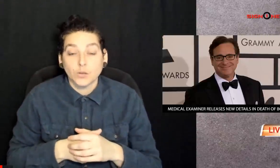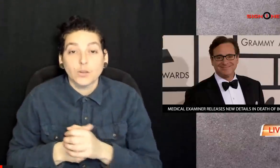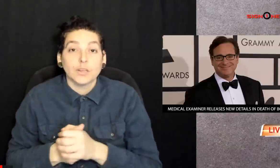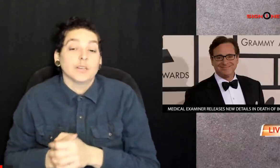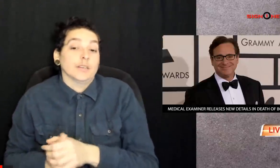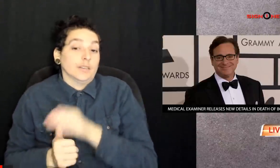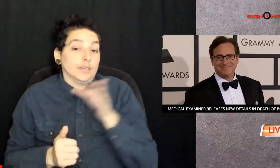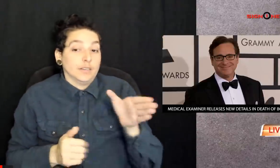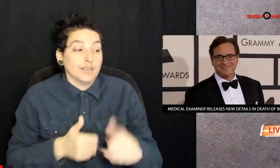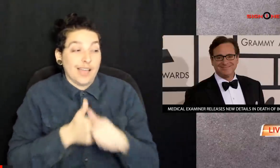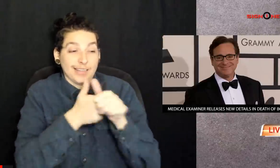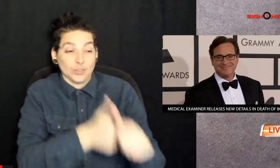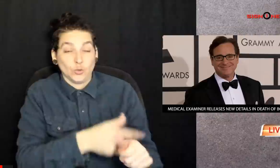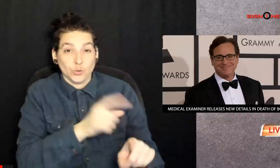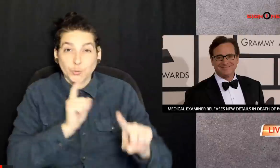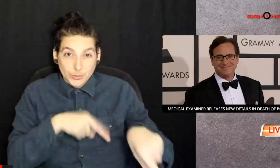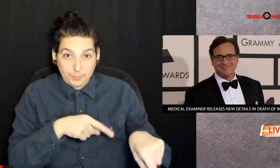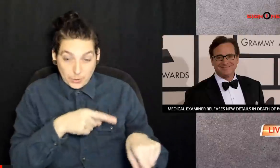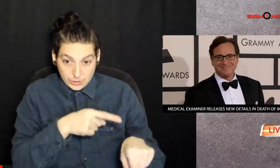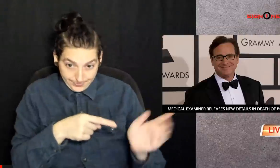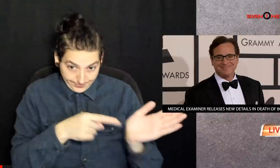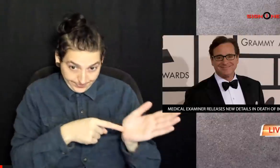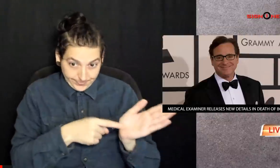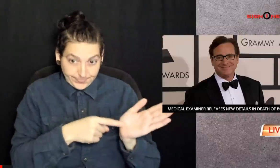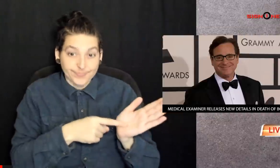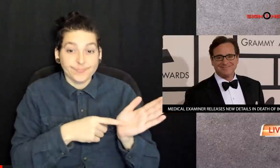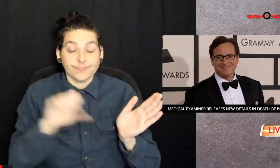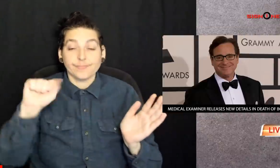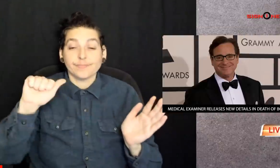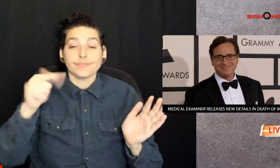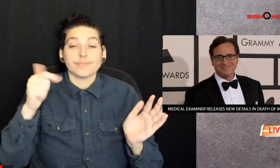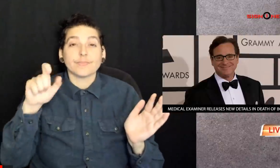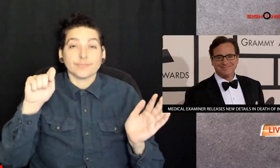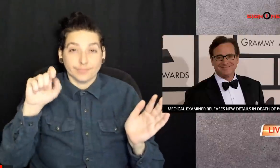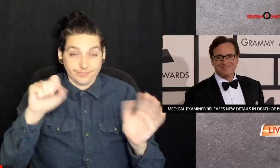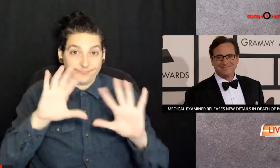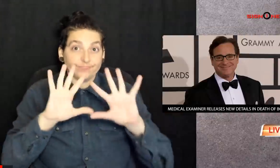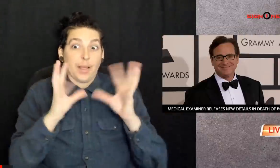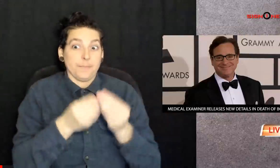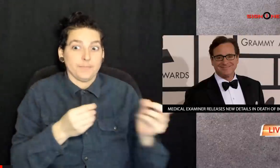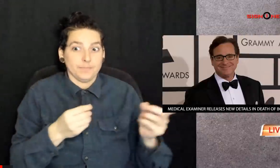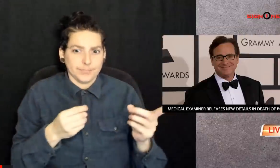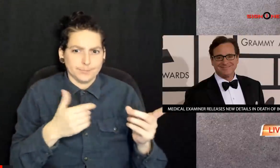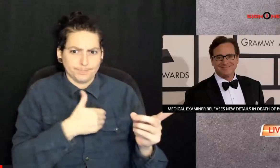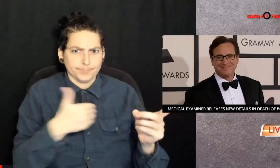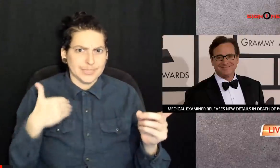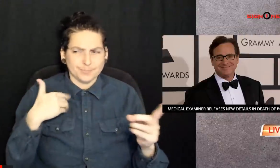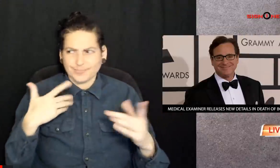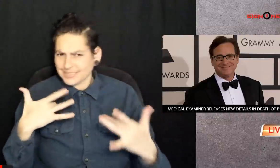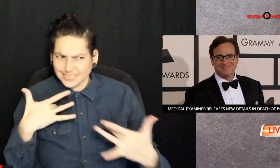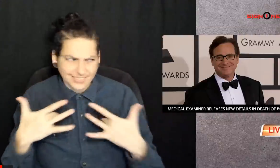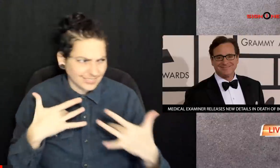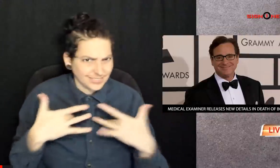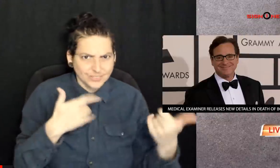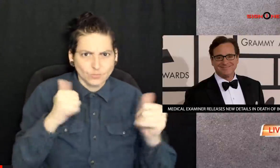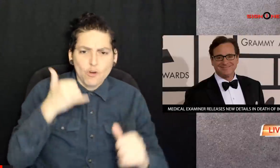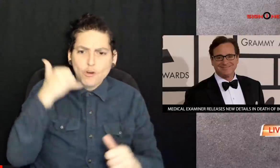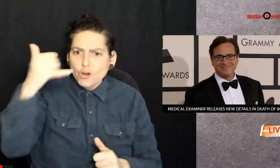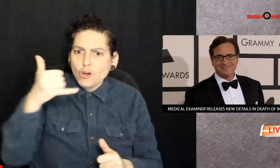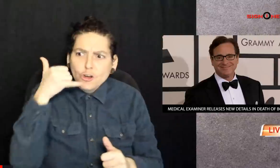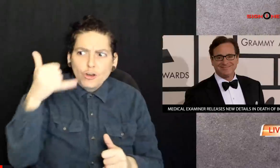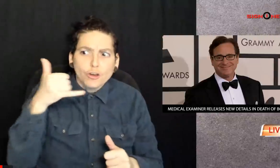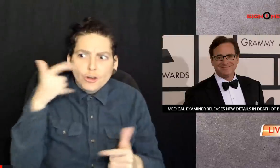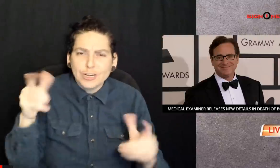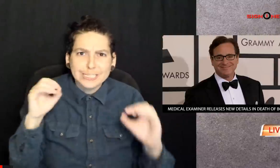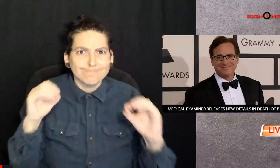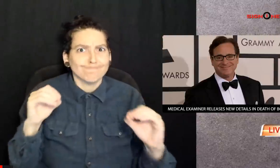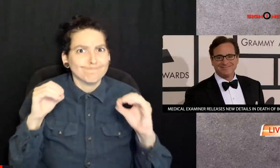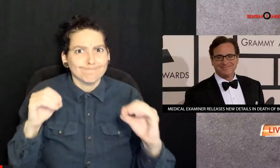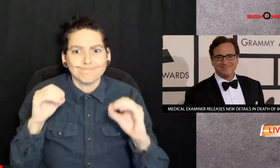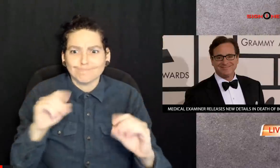room according to the report Saget's family members